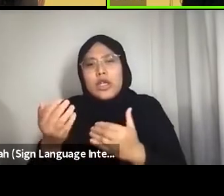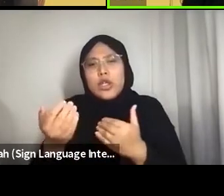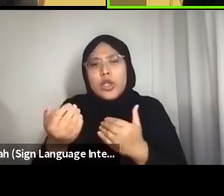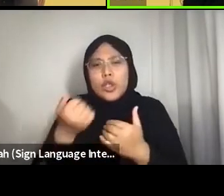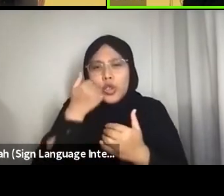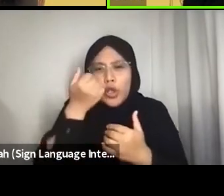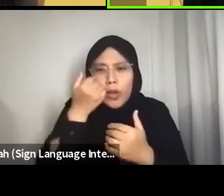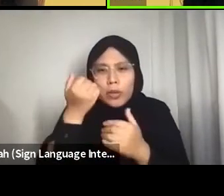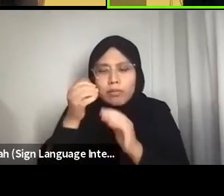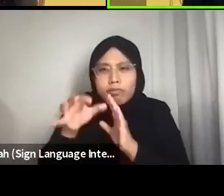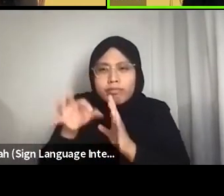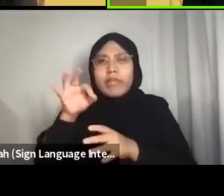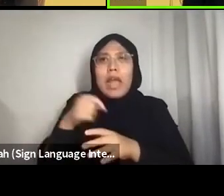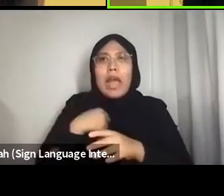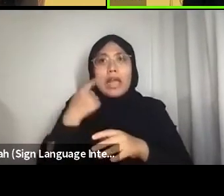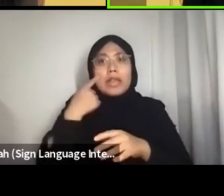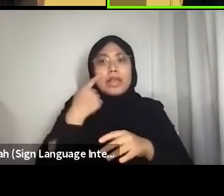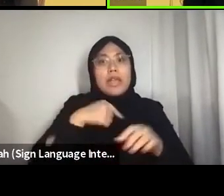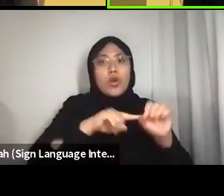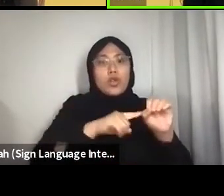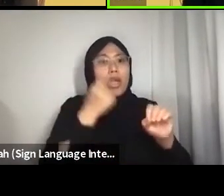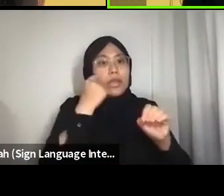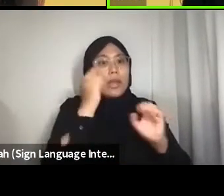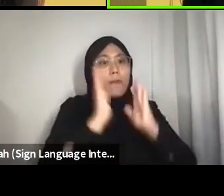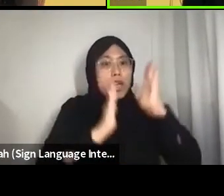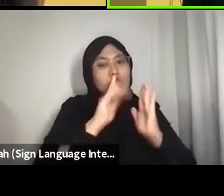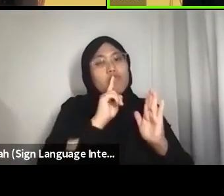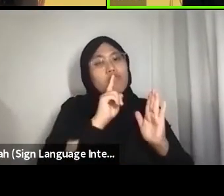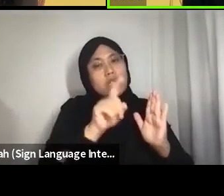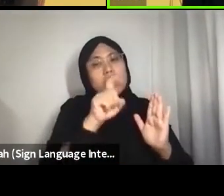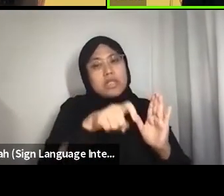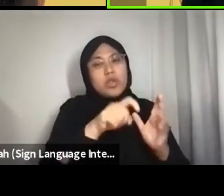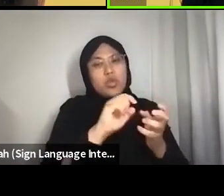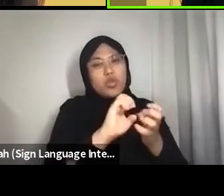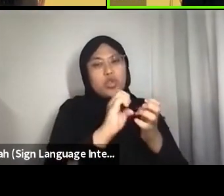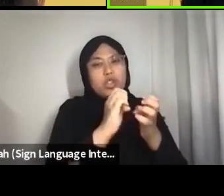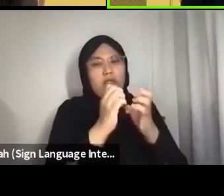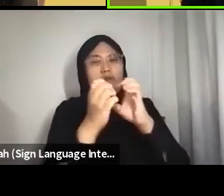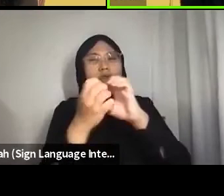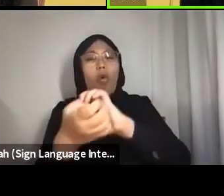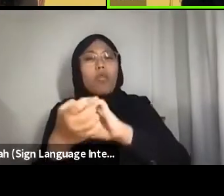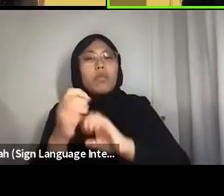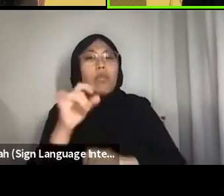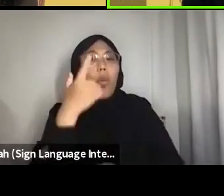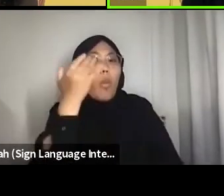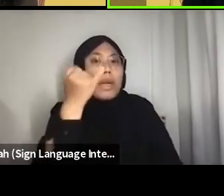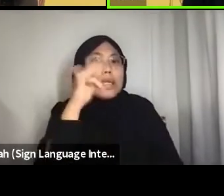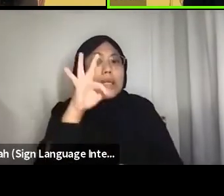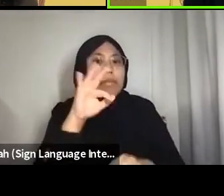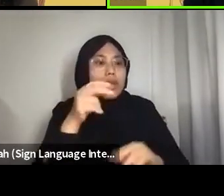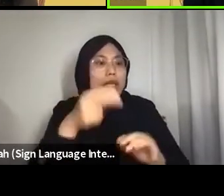The nation really needs to evolve that; because if we don't have our history we would not have us.